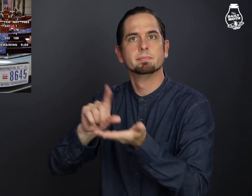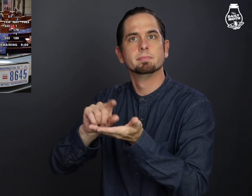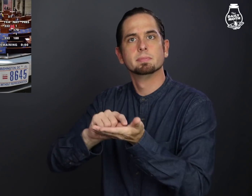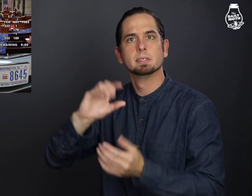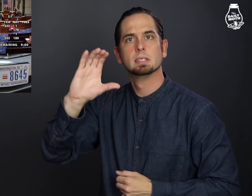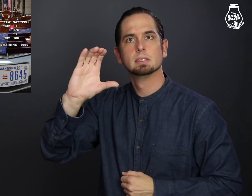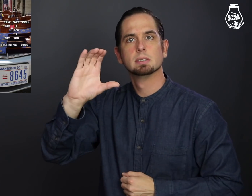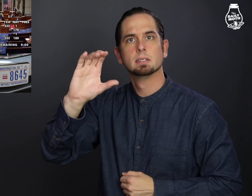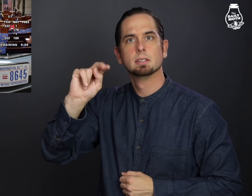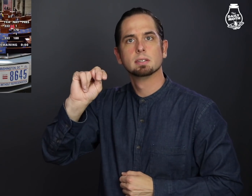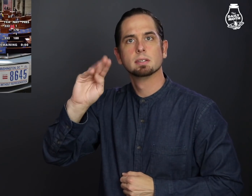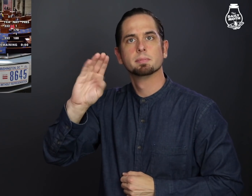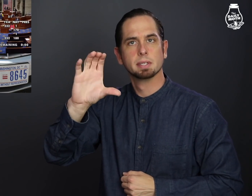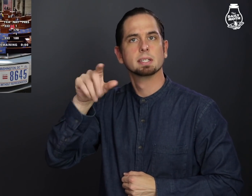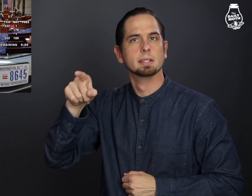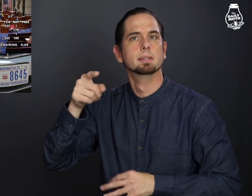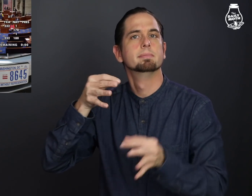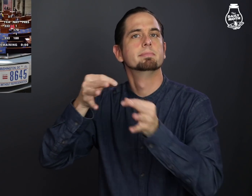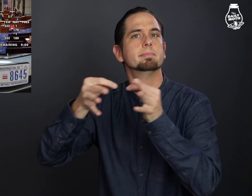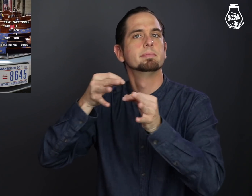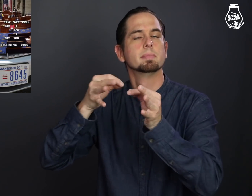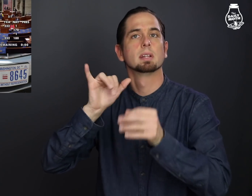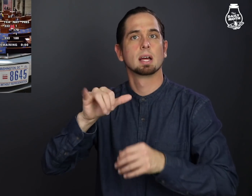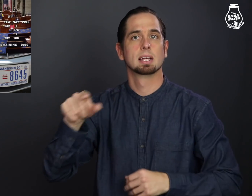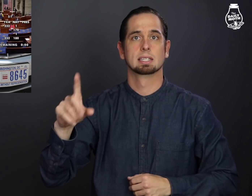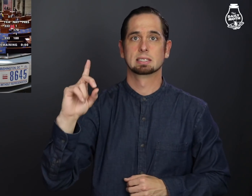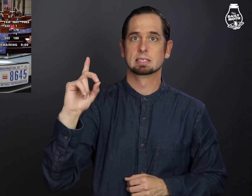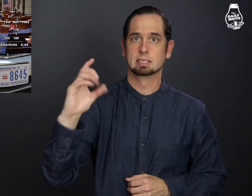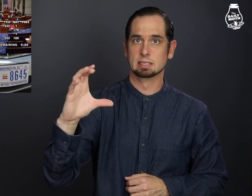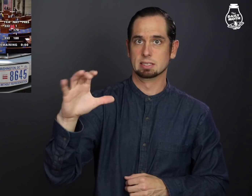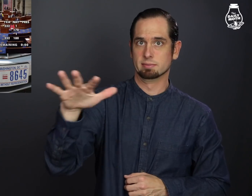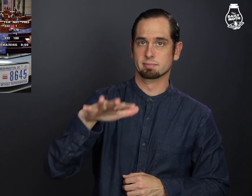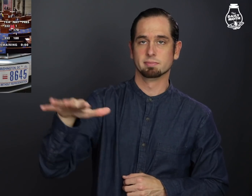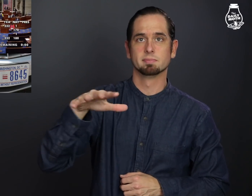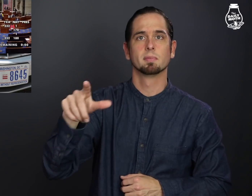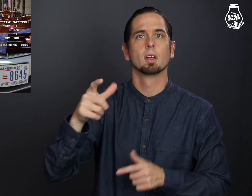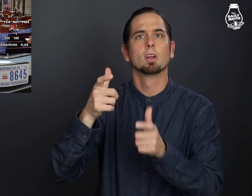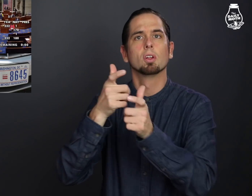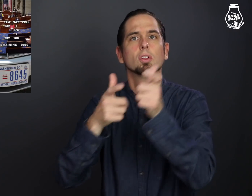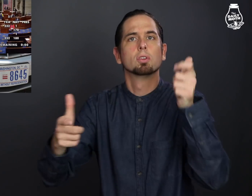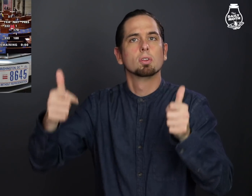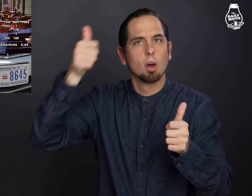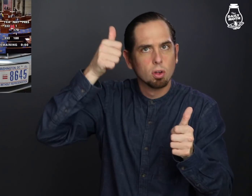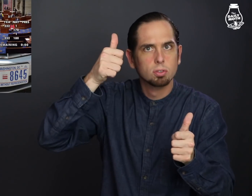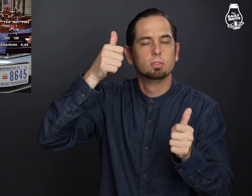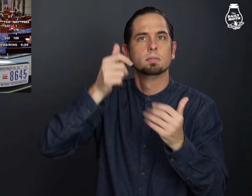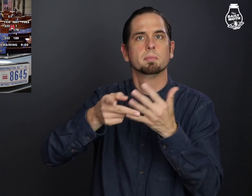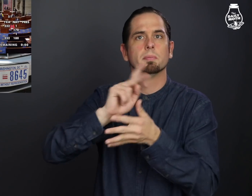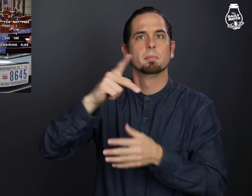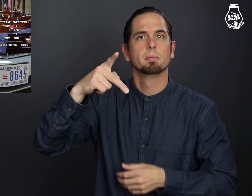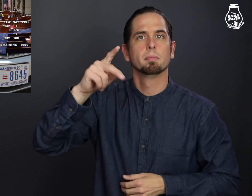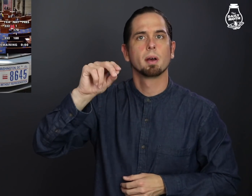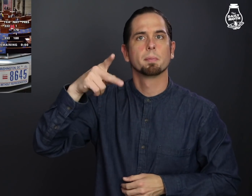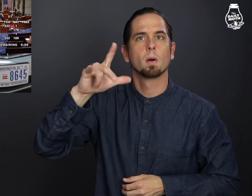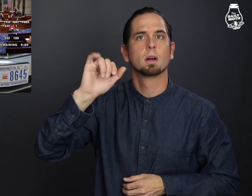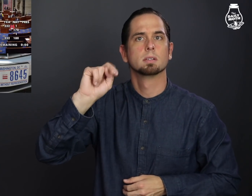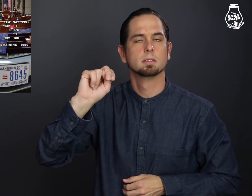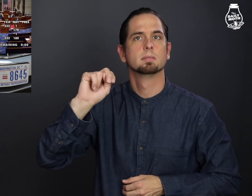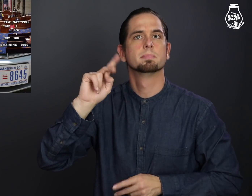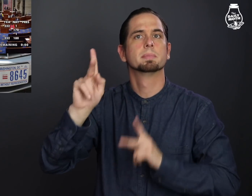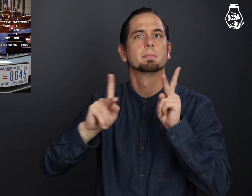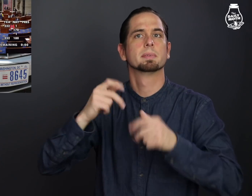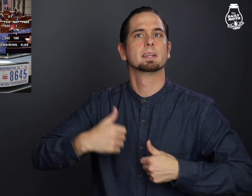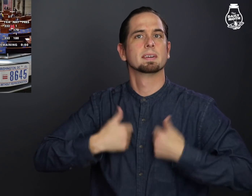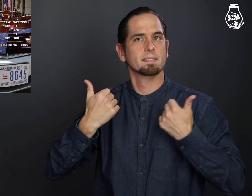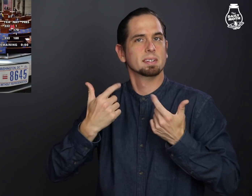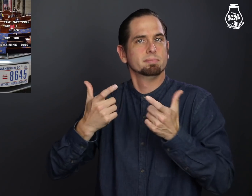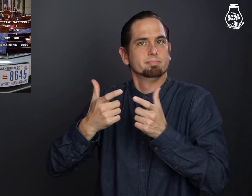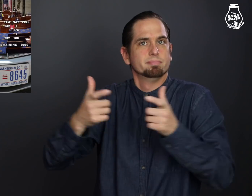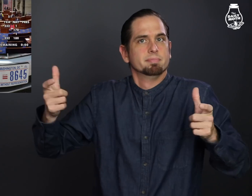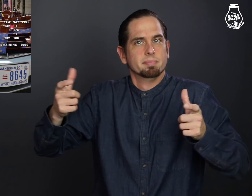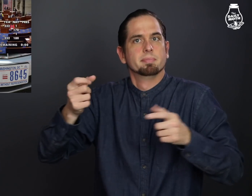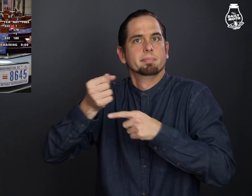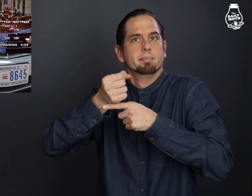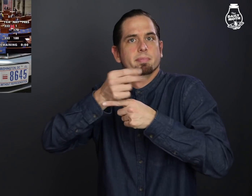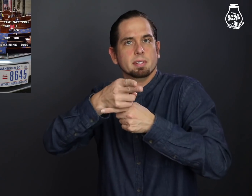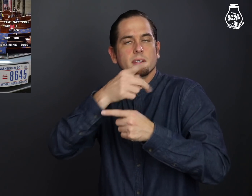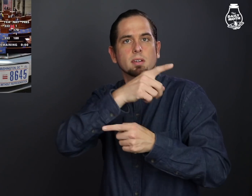CNBC said D.C. has a larger population than